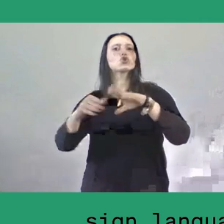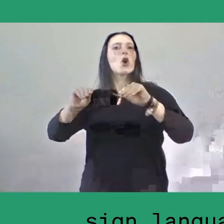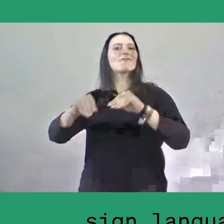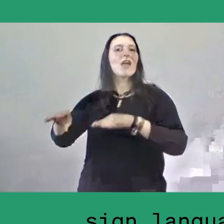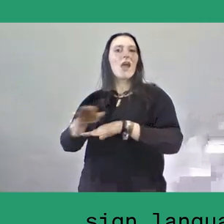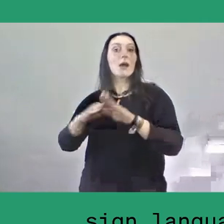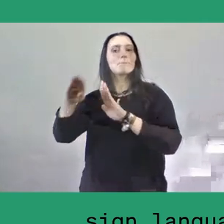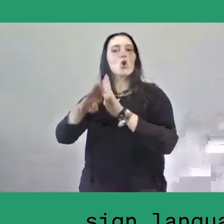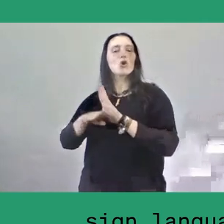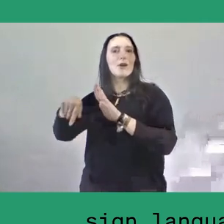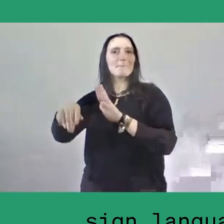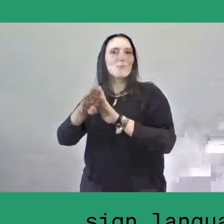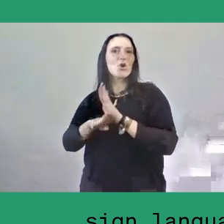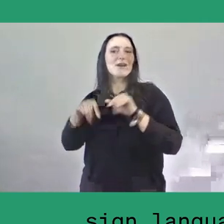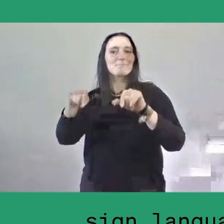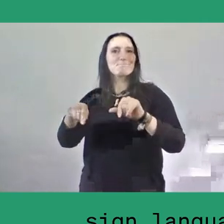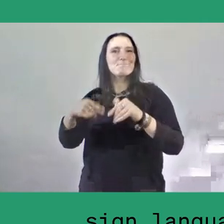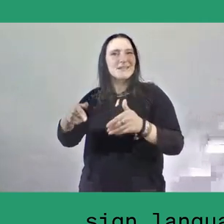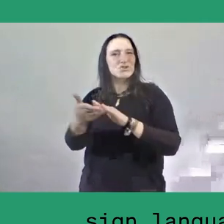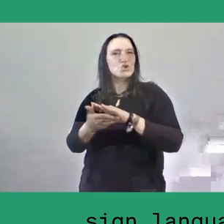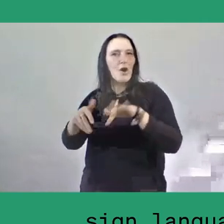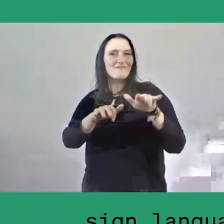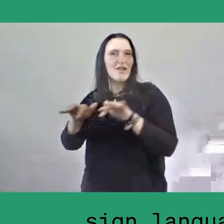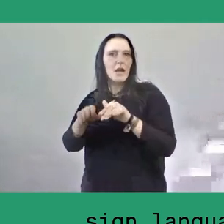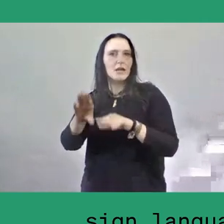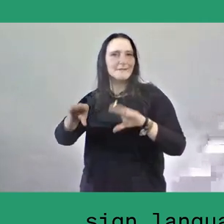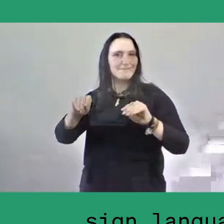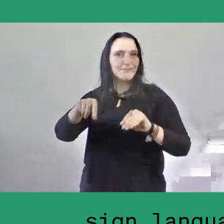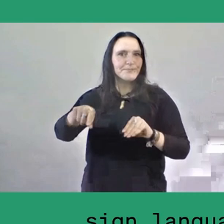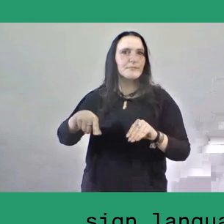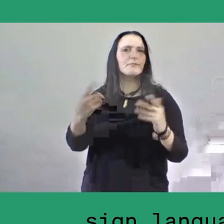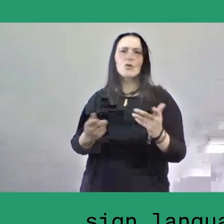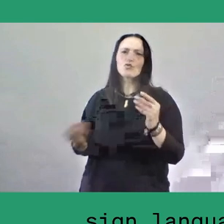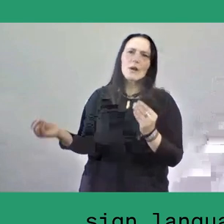is a calling to the world to our deepest social attitudes we all share